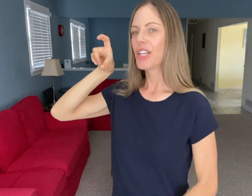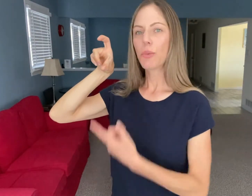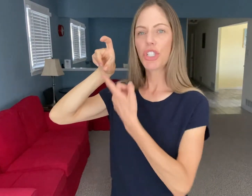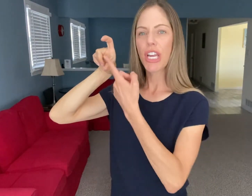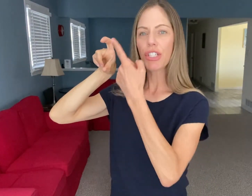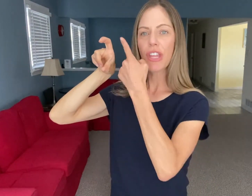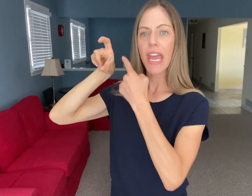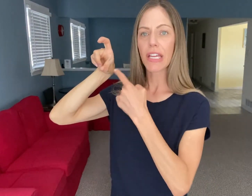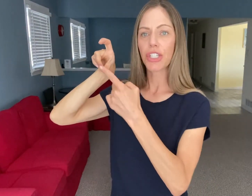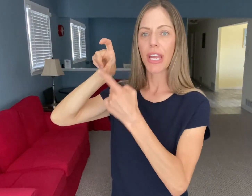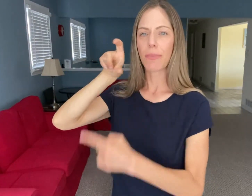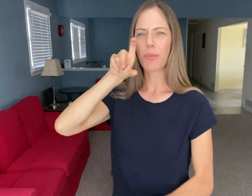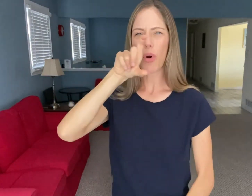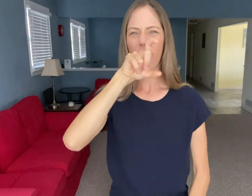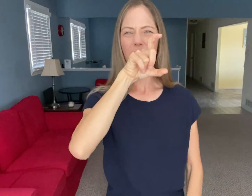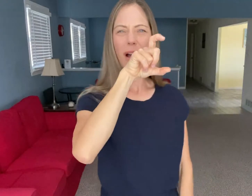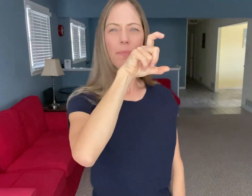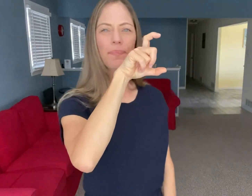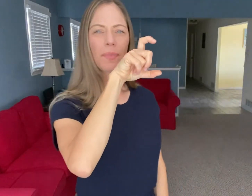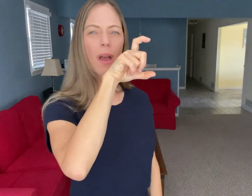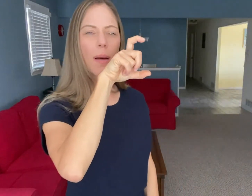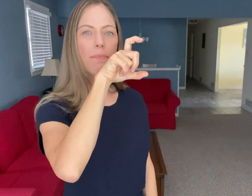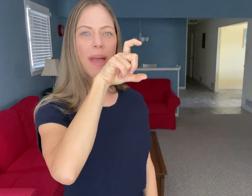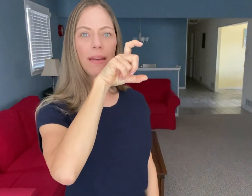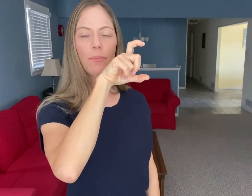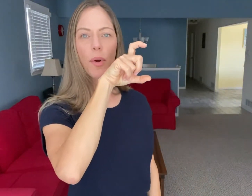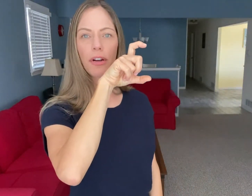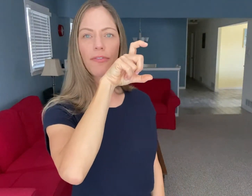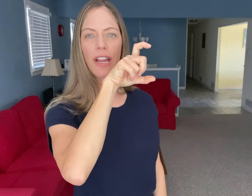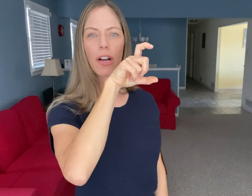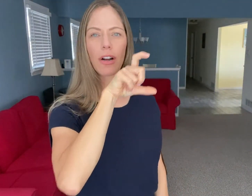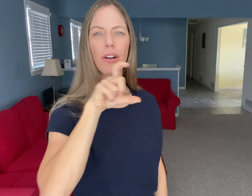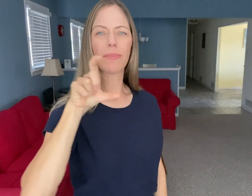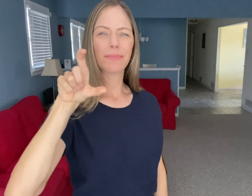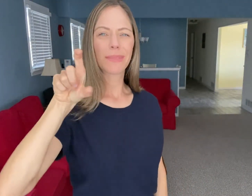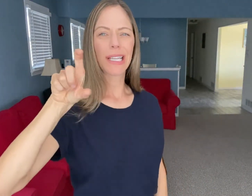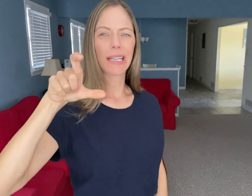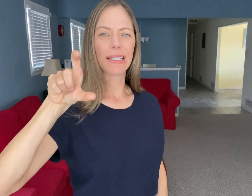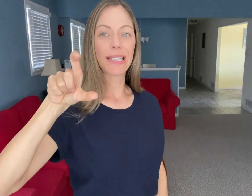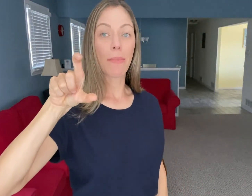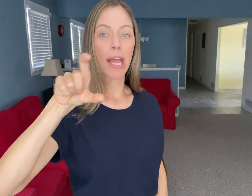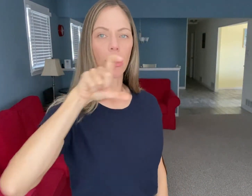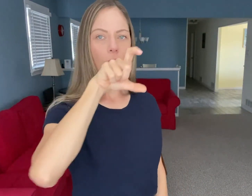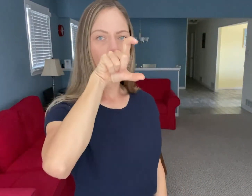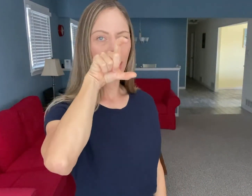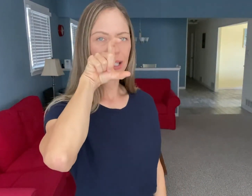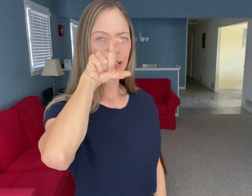You would change the handshape to more of um a bent pointer finger it's like a semi claw